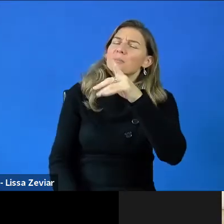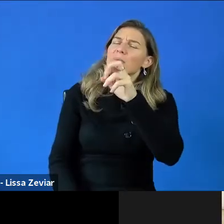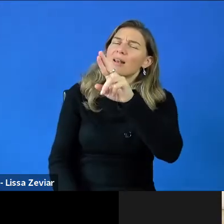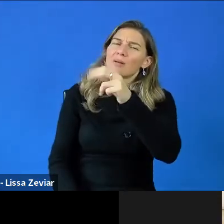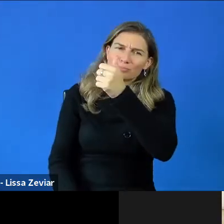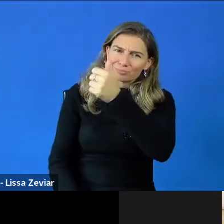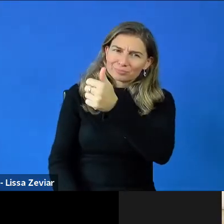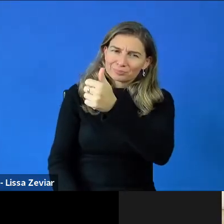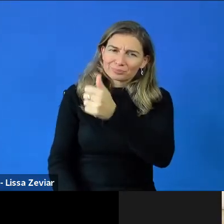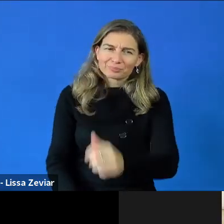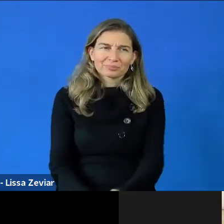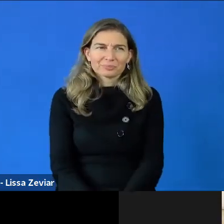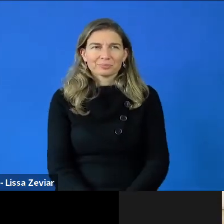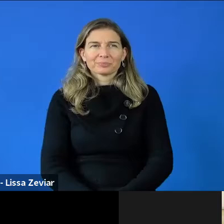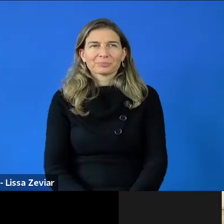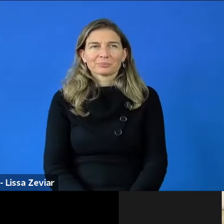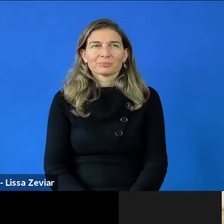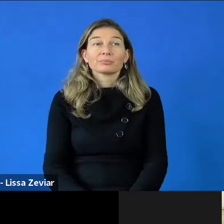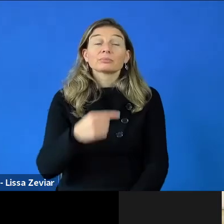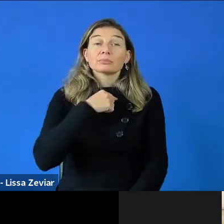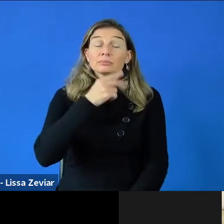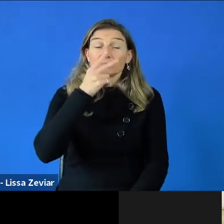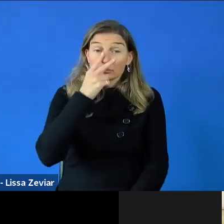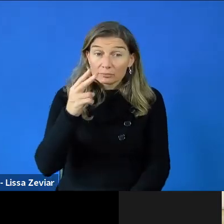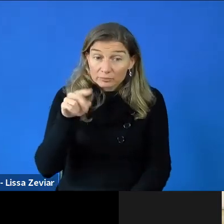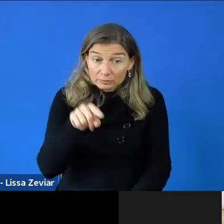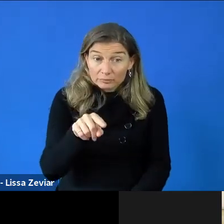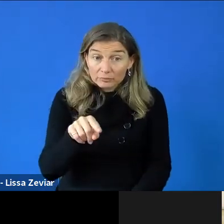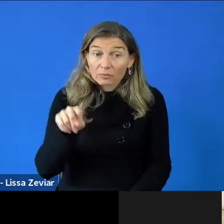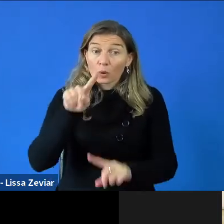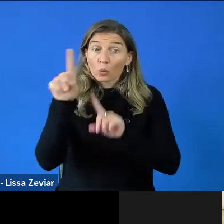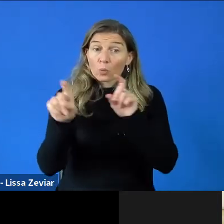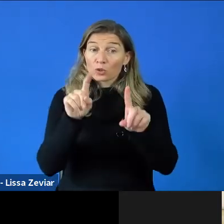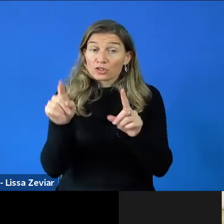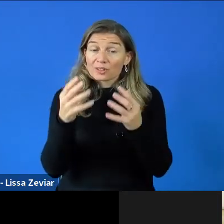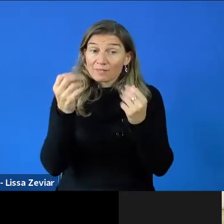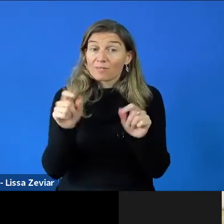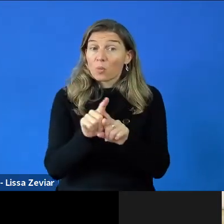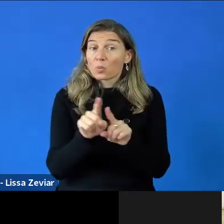I see that we have a question in the chat. I have also some questions to ask you if possible.